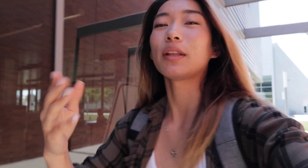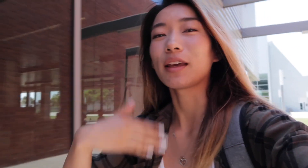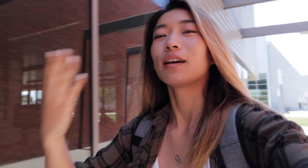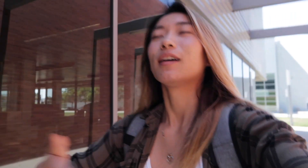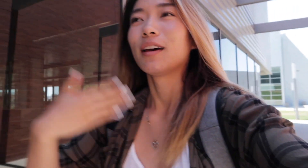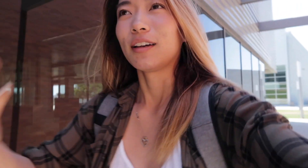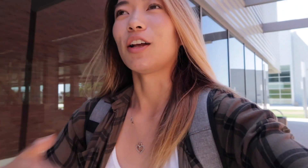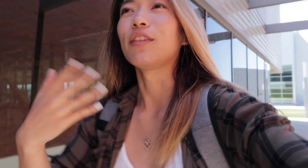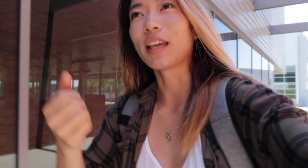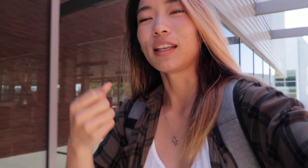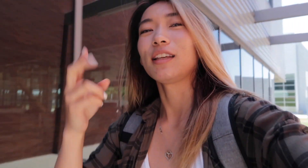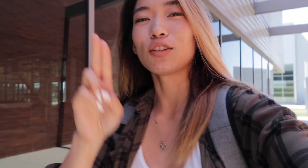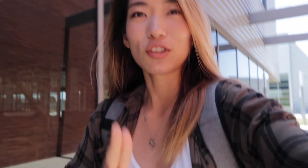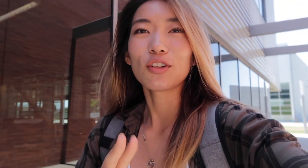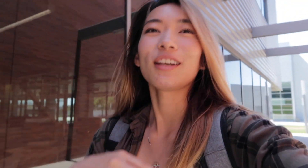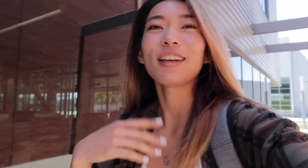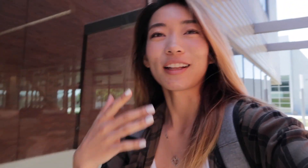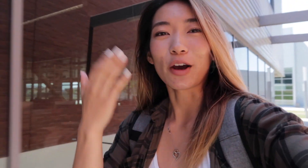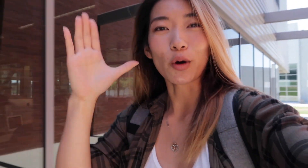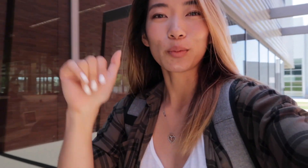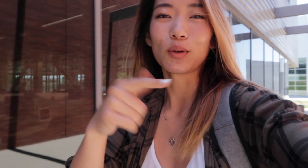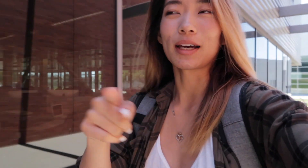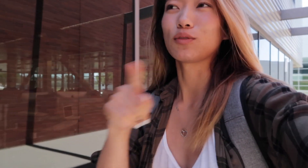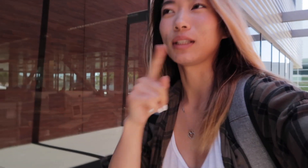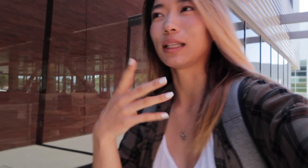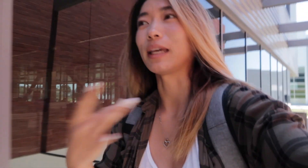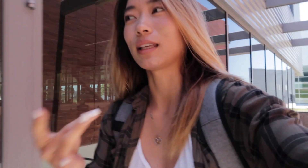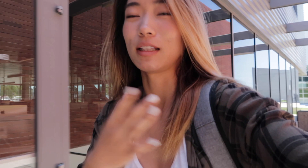like you know getting used to it and I hope you guys really like and are